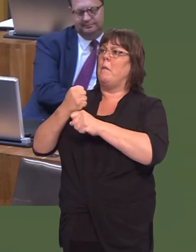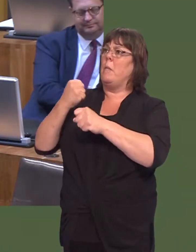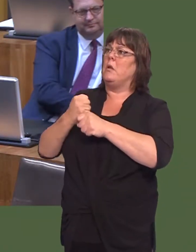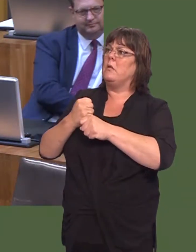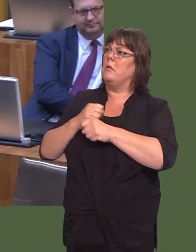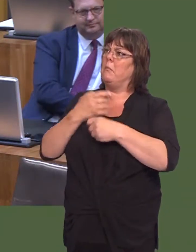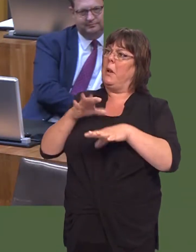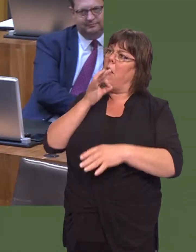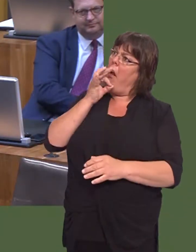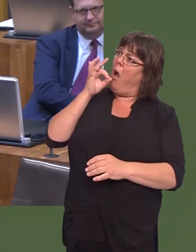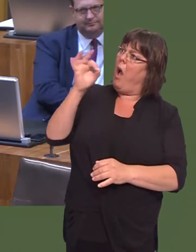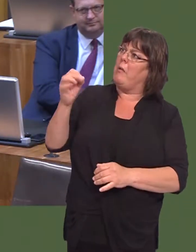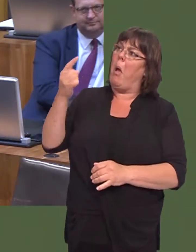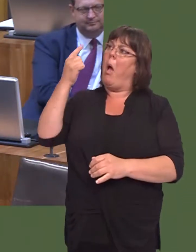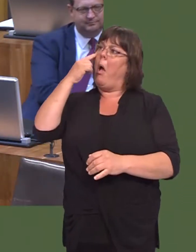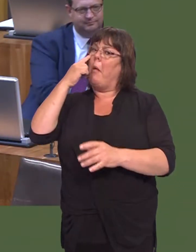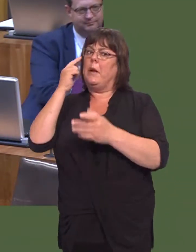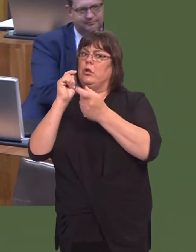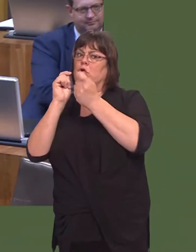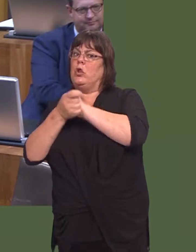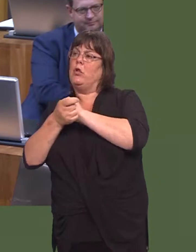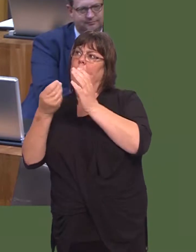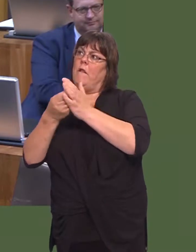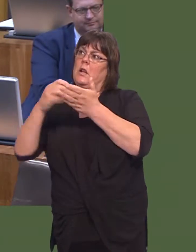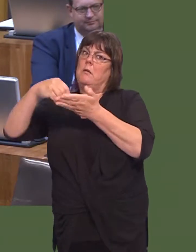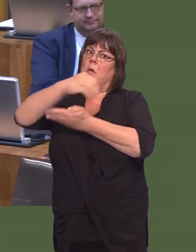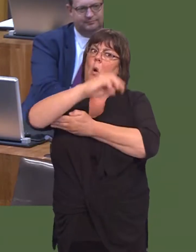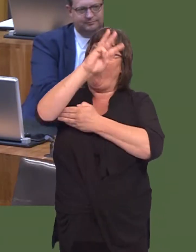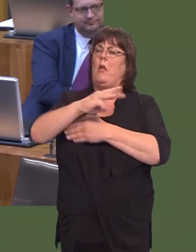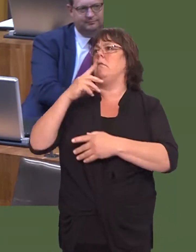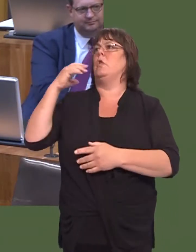refused to look at funding as far as Wales is concerned. It was a compromise position.